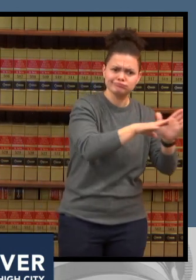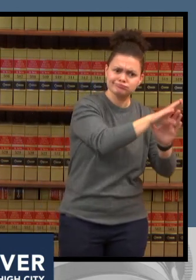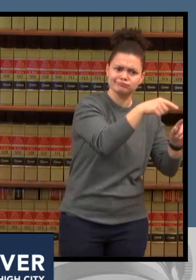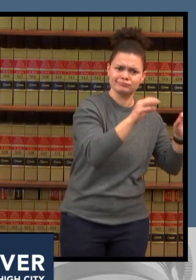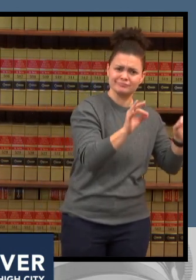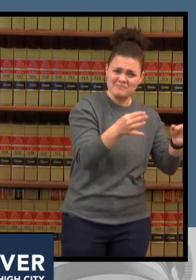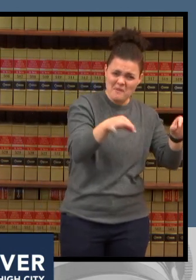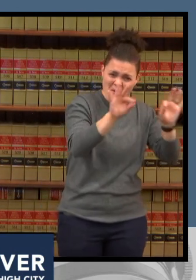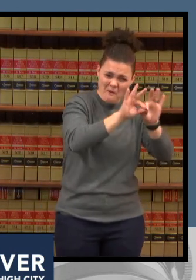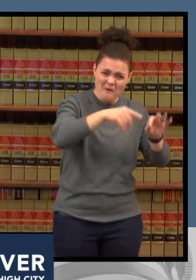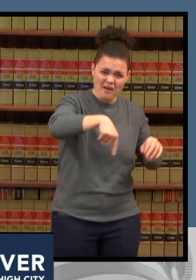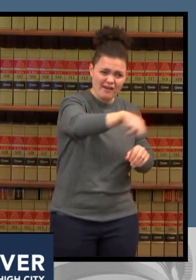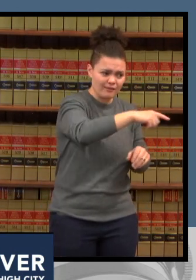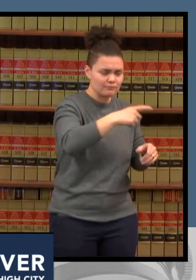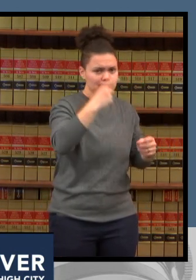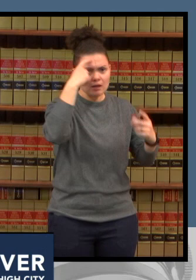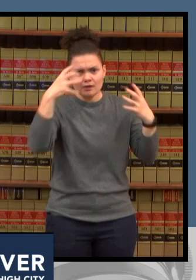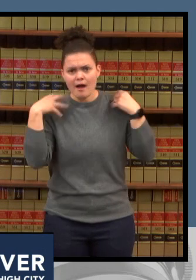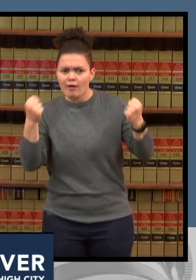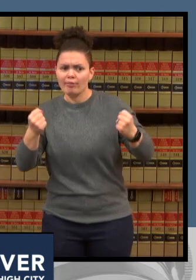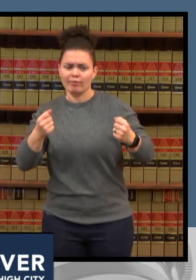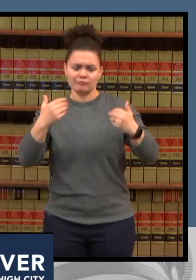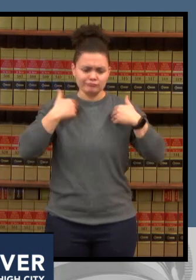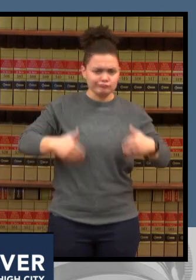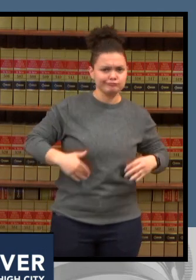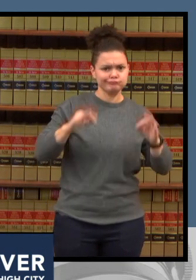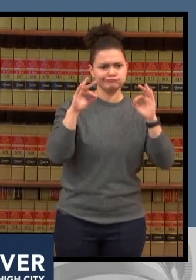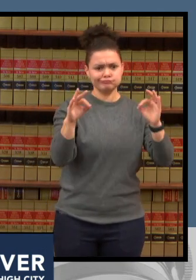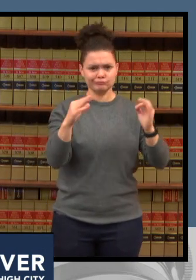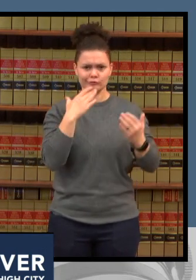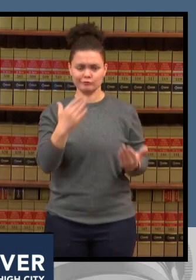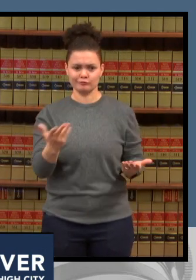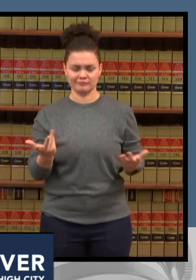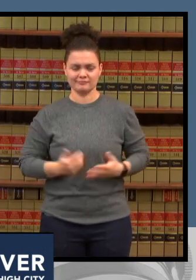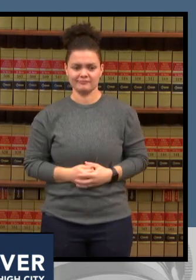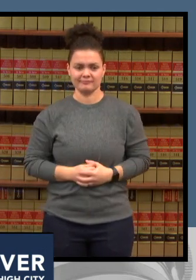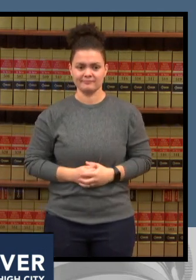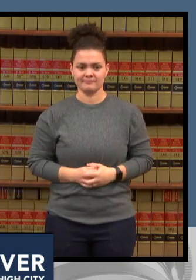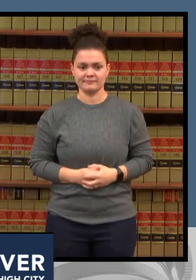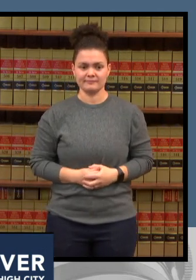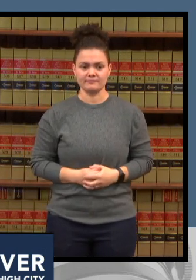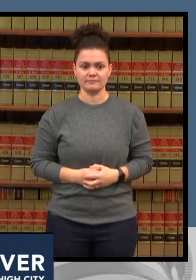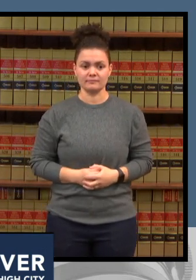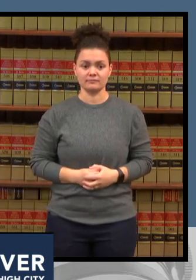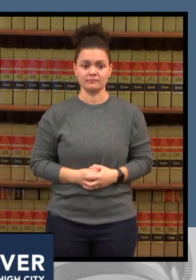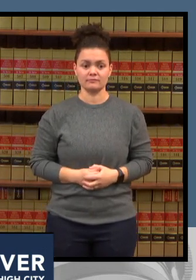health and well-being of kids we know that masking for any child to and over helps cut